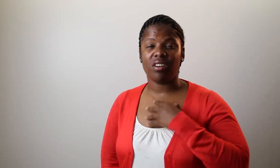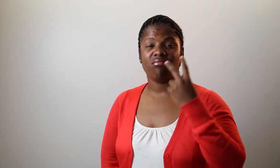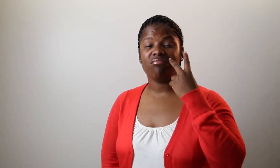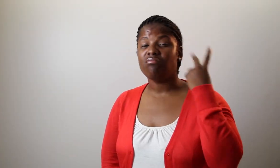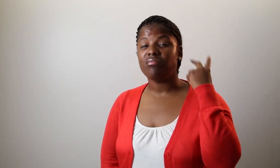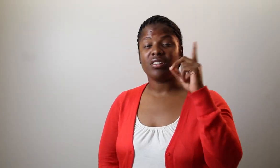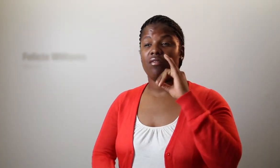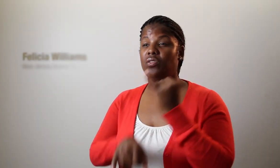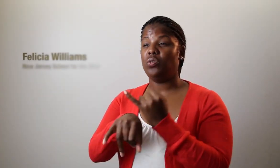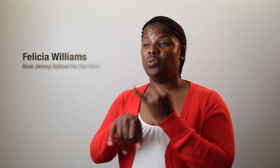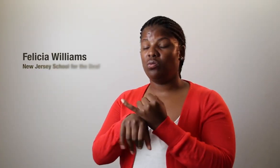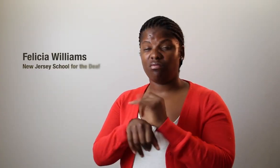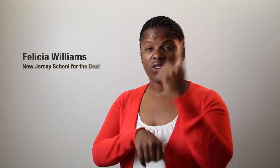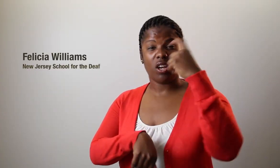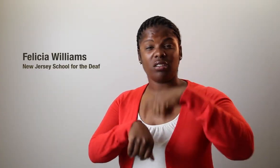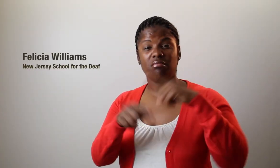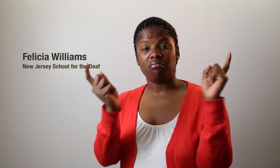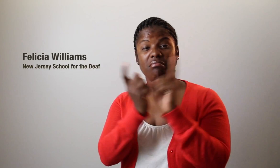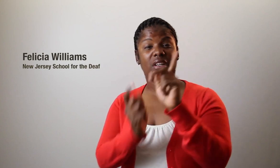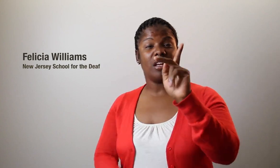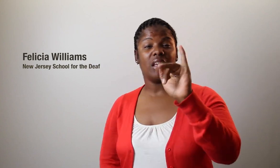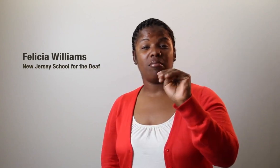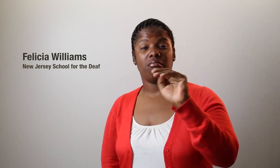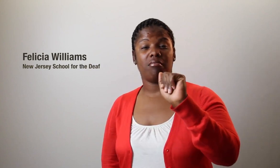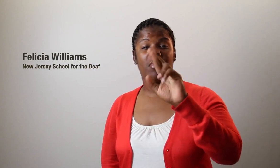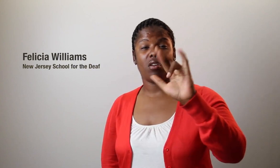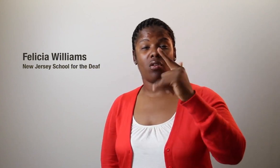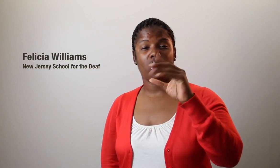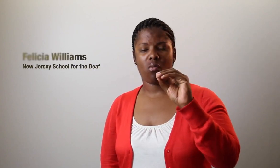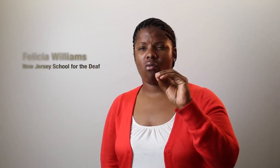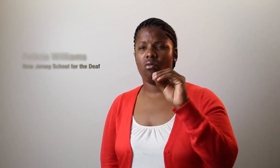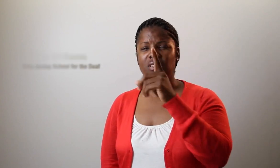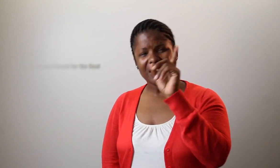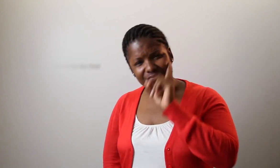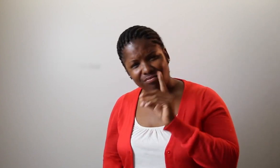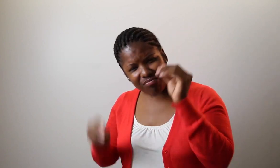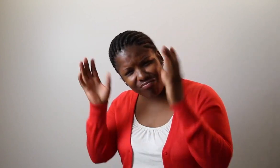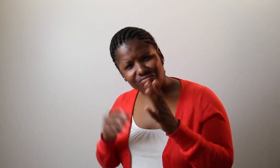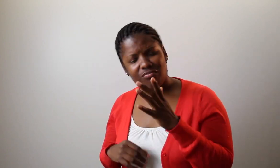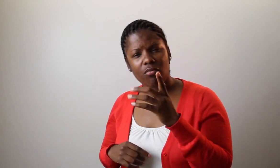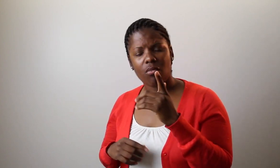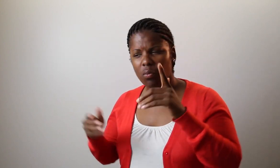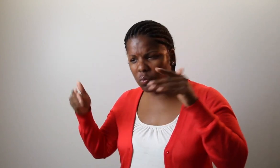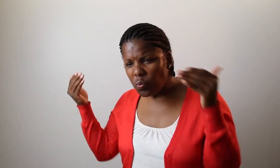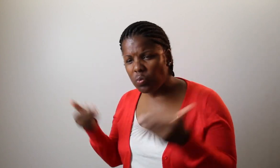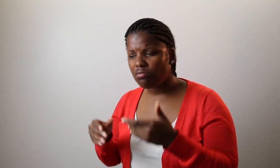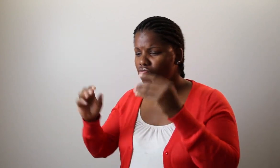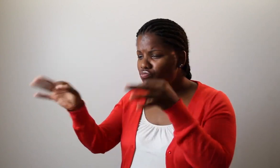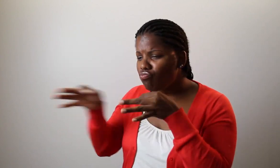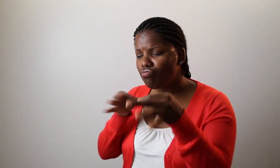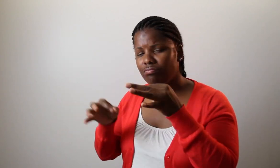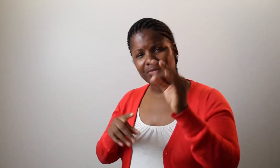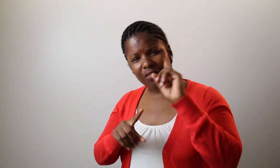Looking back, I met a person named, Kim Arrigo, a Deaf teacher who introduced me to Deaf culture and ASL.